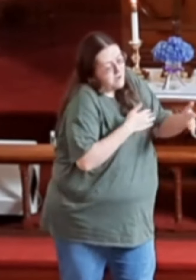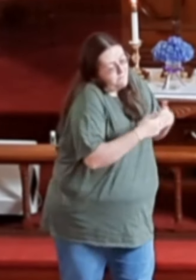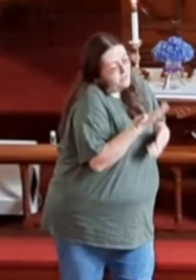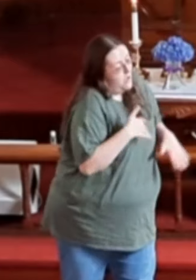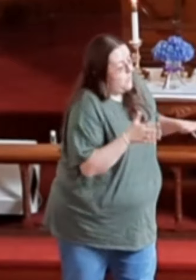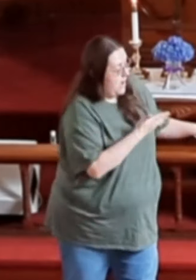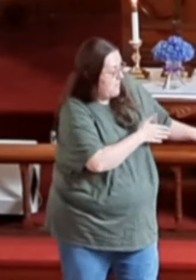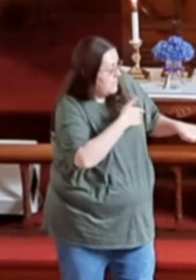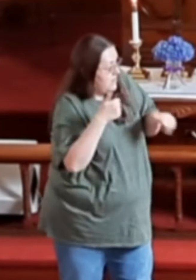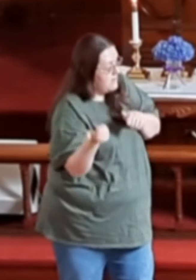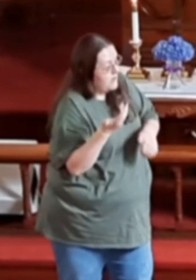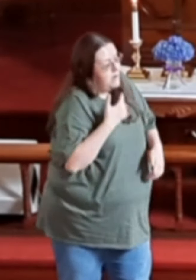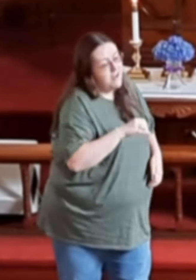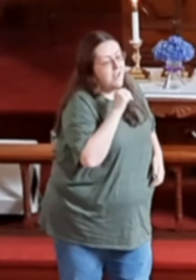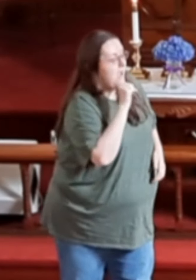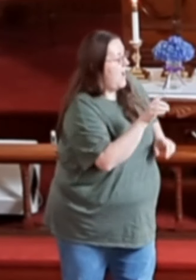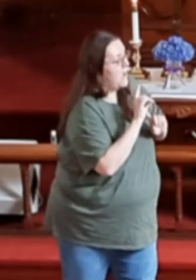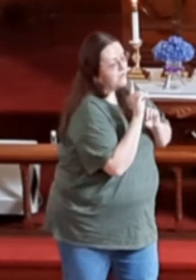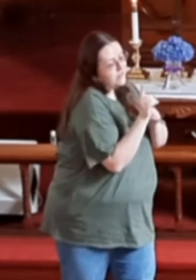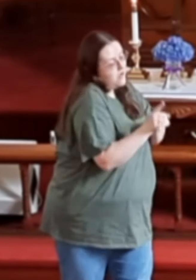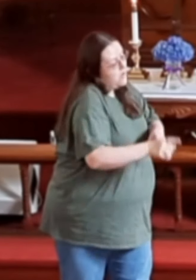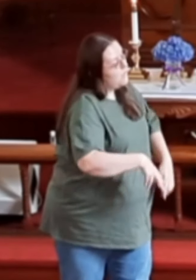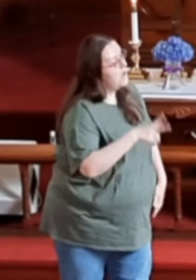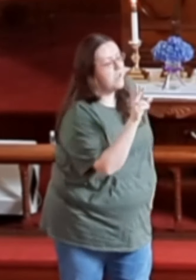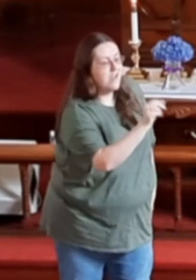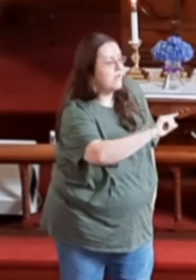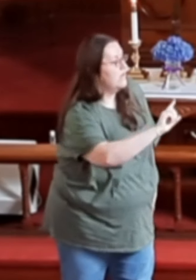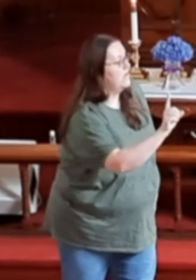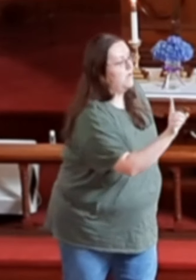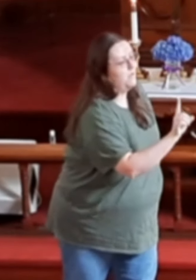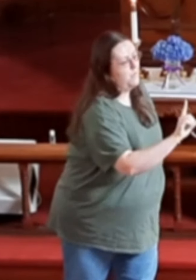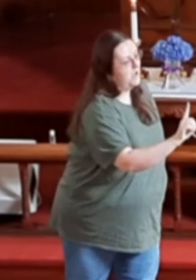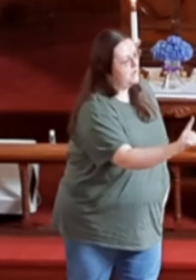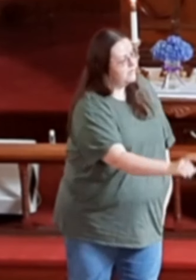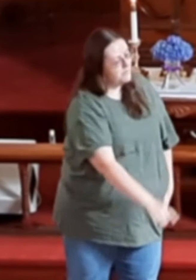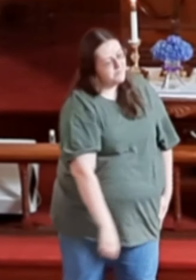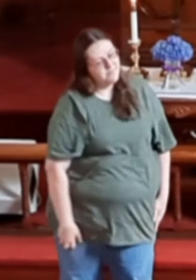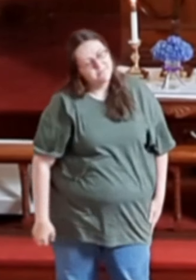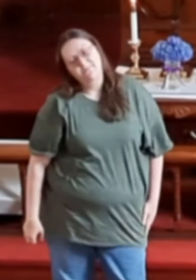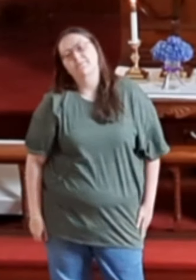Even though I'm leaving I ain't going nowhere